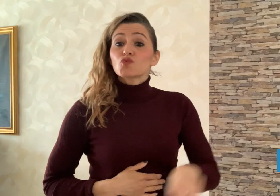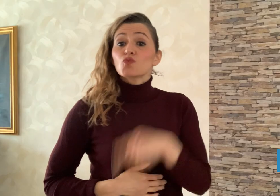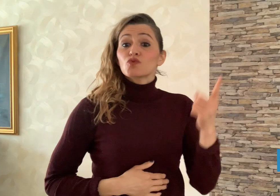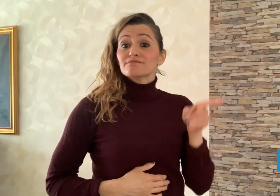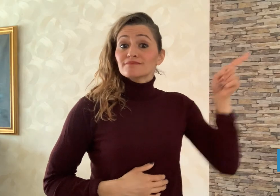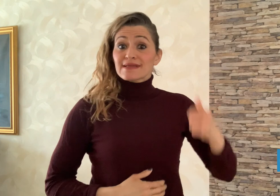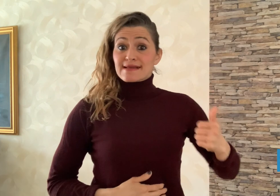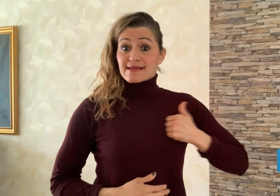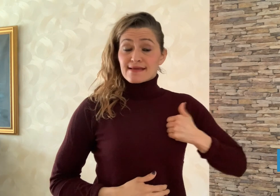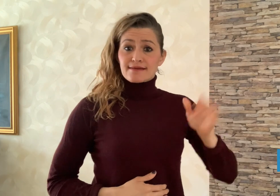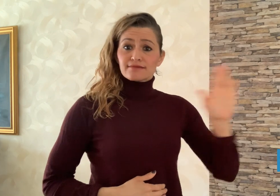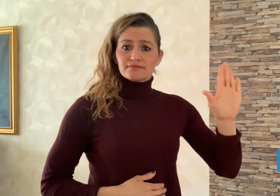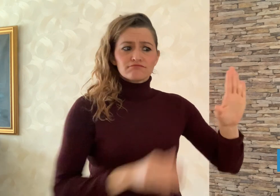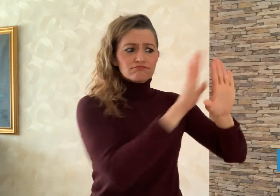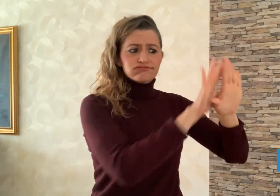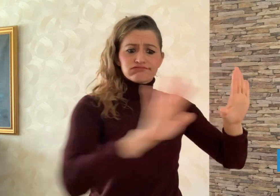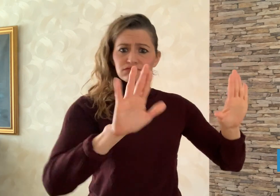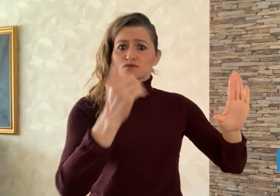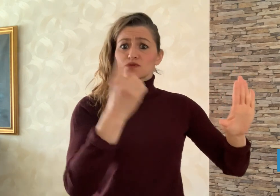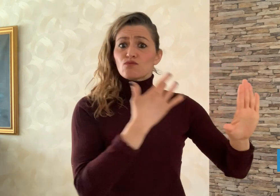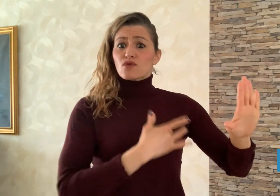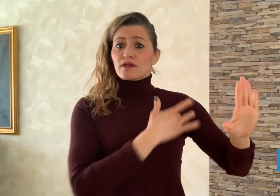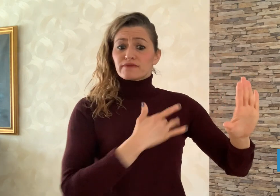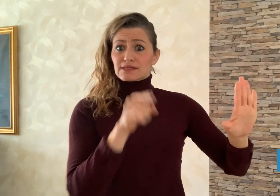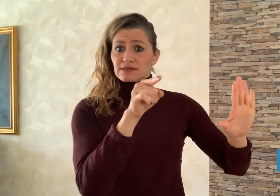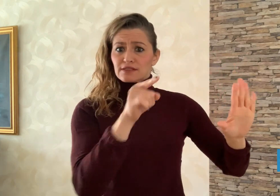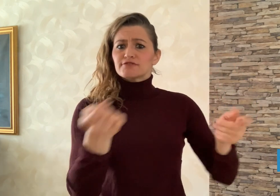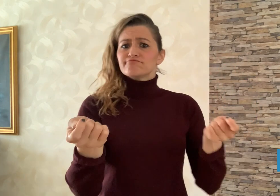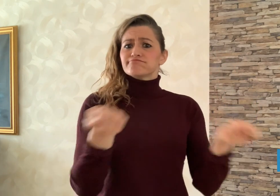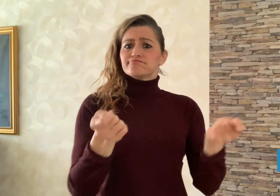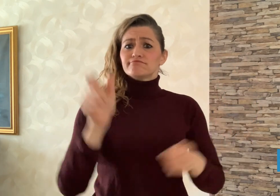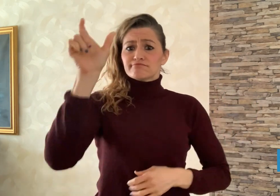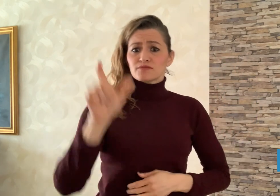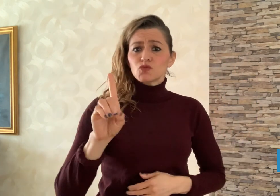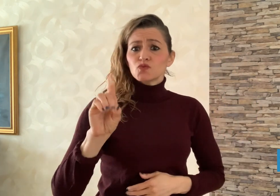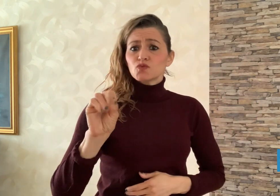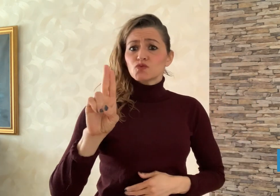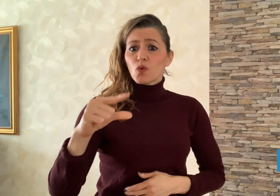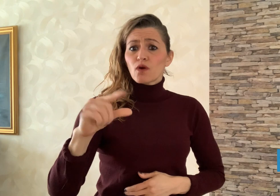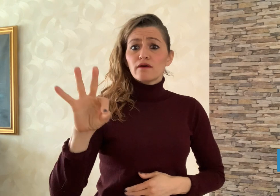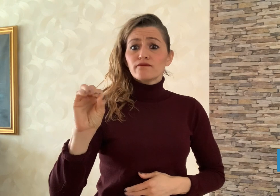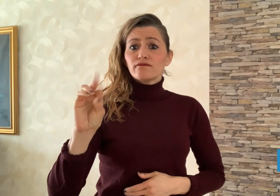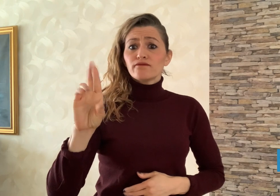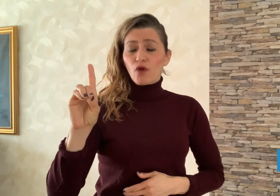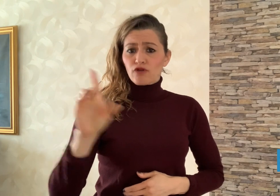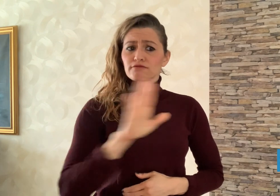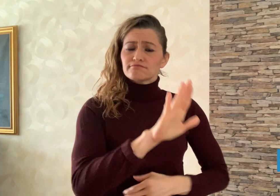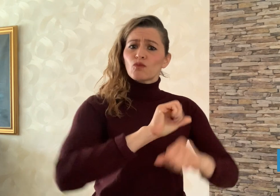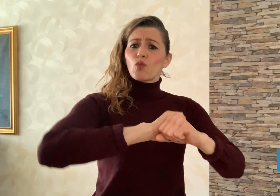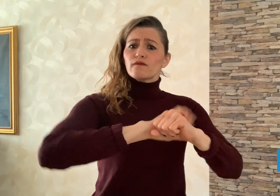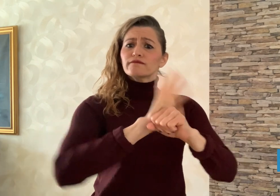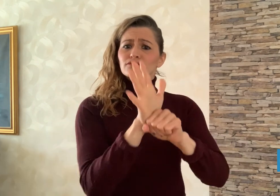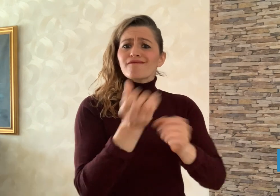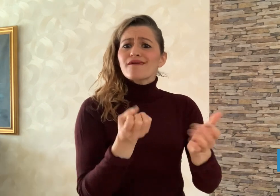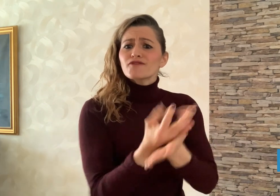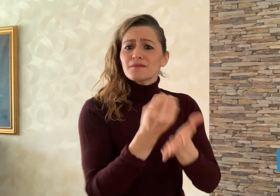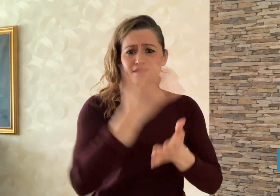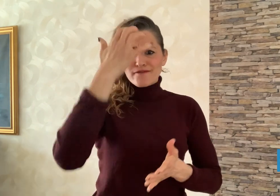In Canada Doug Ford, the premier of one province,